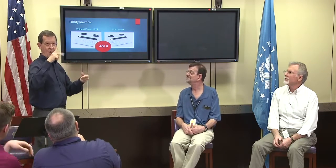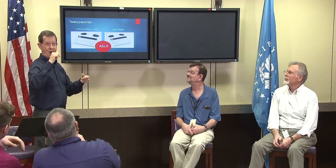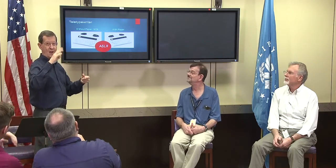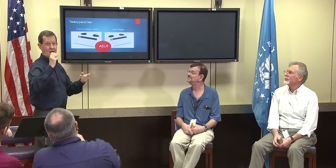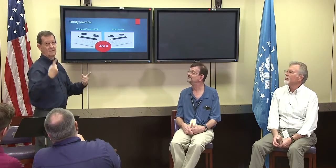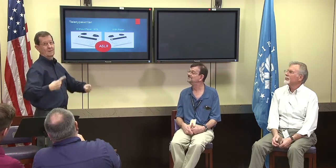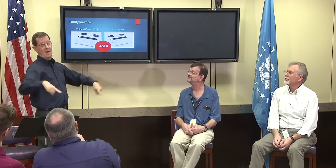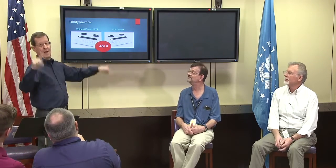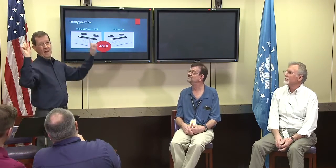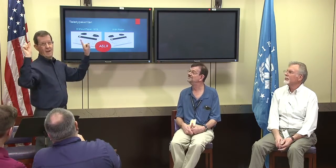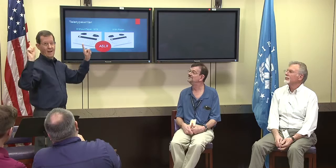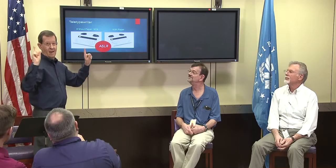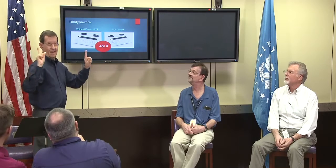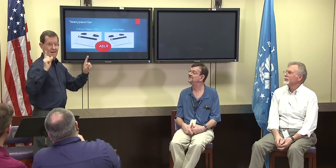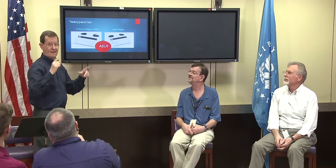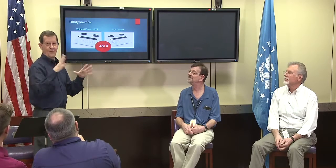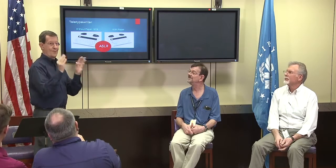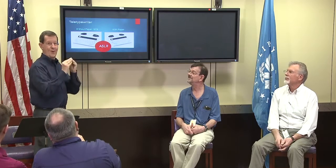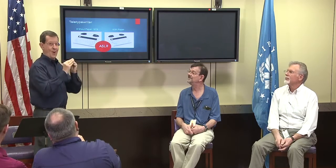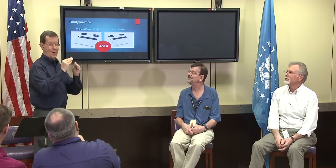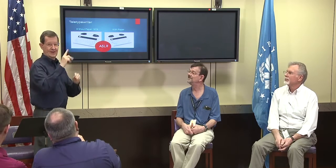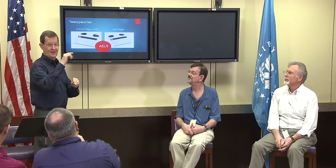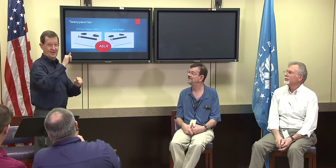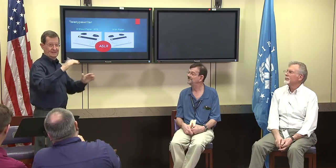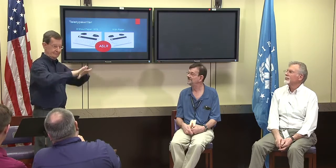and we finally came up with a portable TTY.